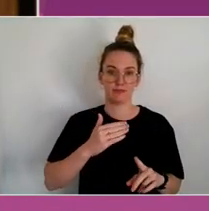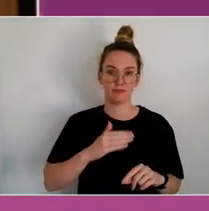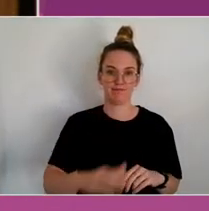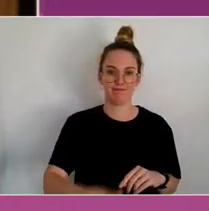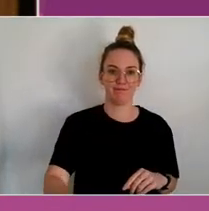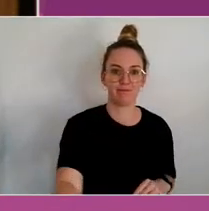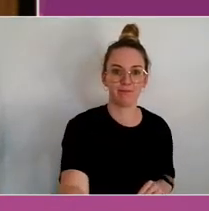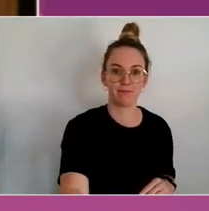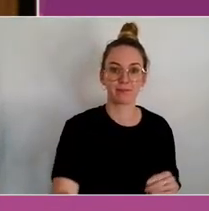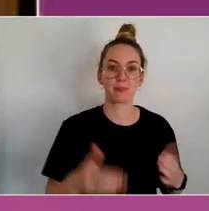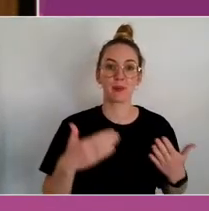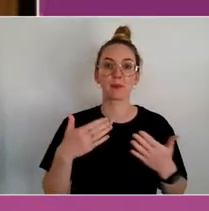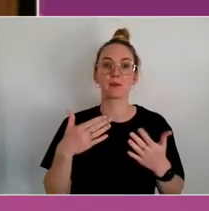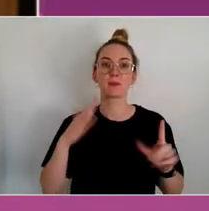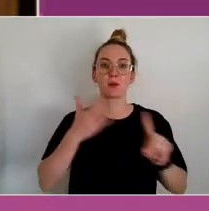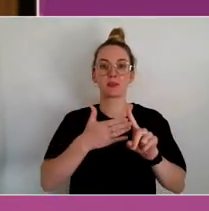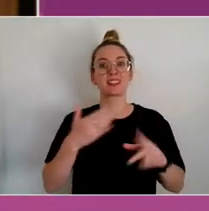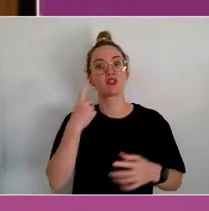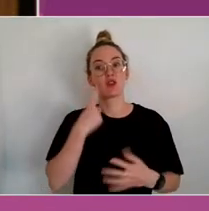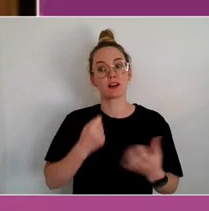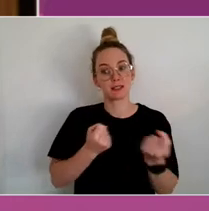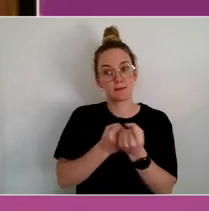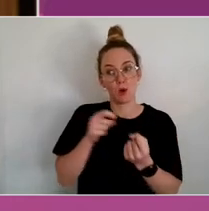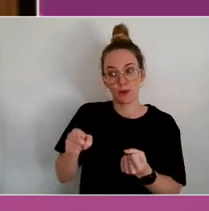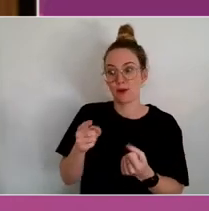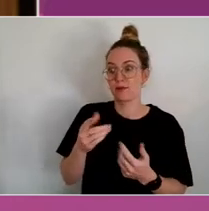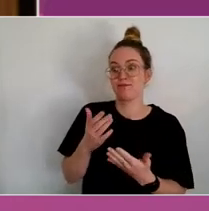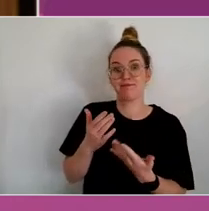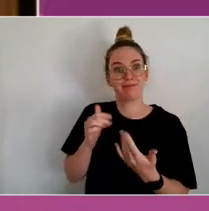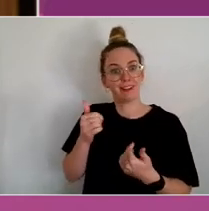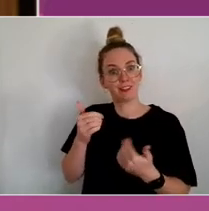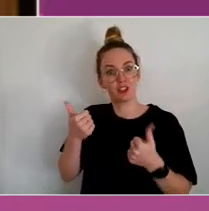them to build their voice and achieve everything they can.